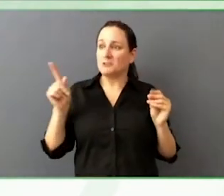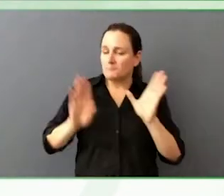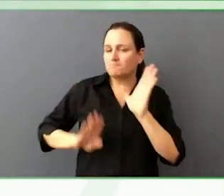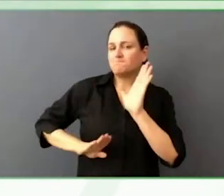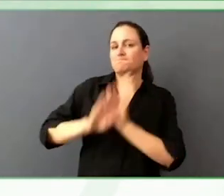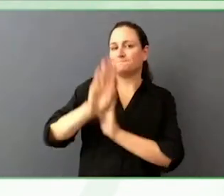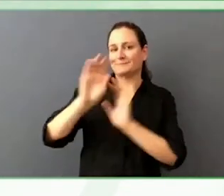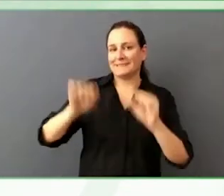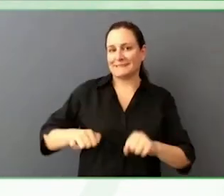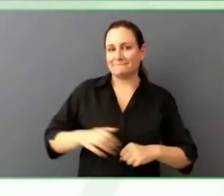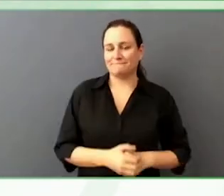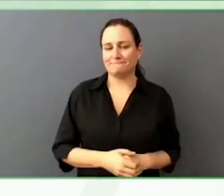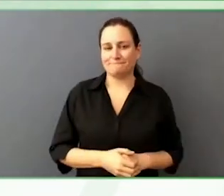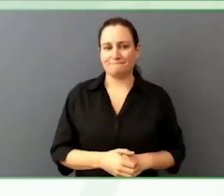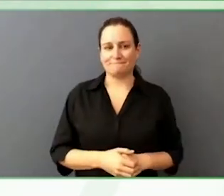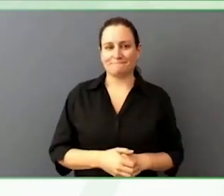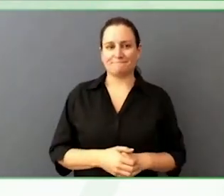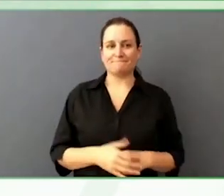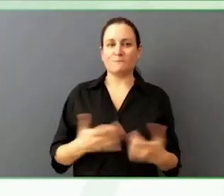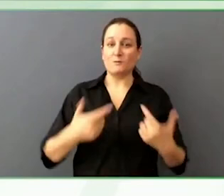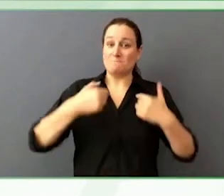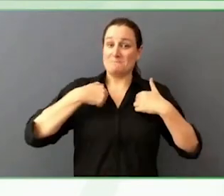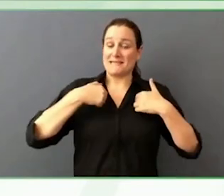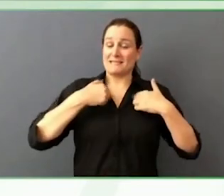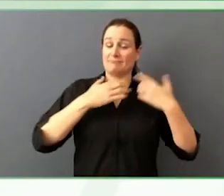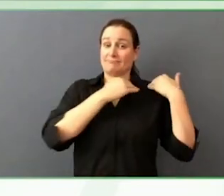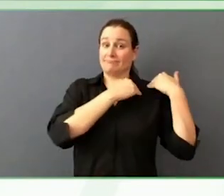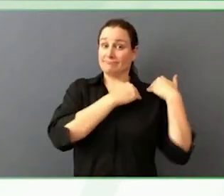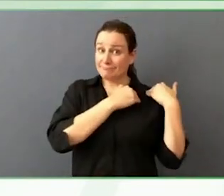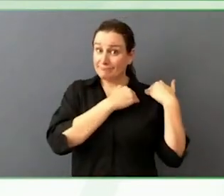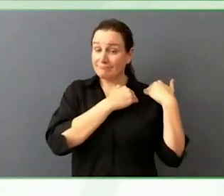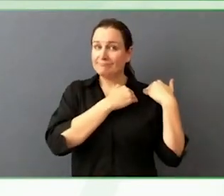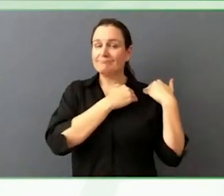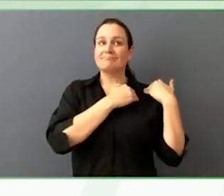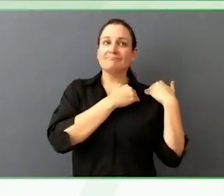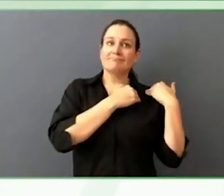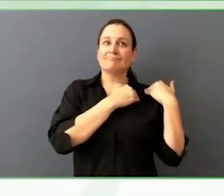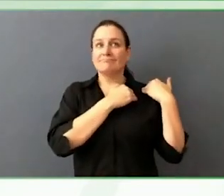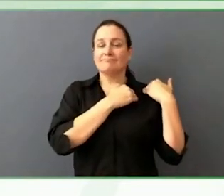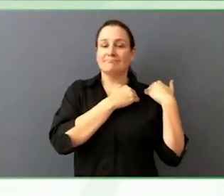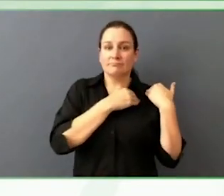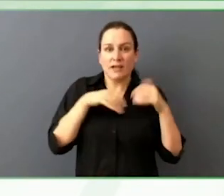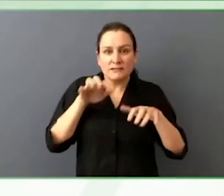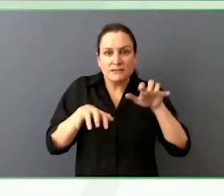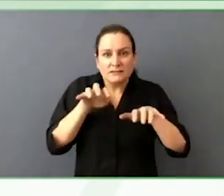That means my role is less coding than you might think when you hear the word software engineer.